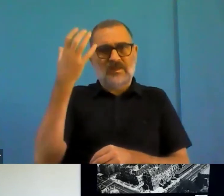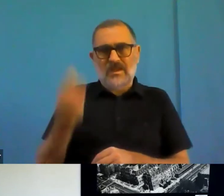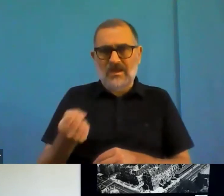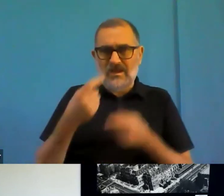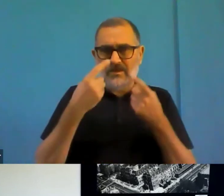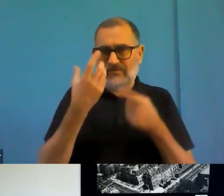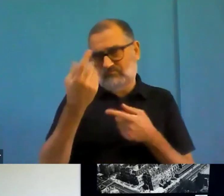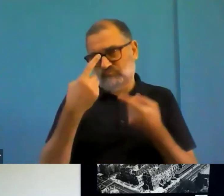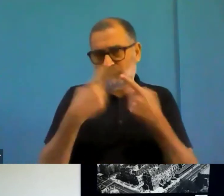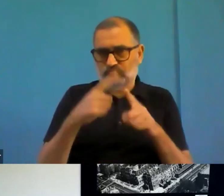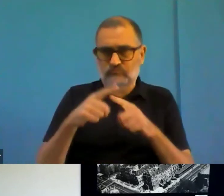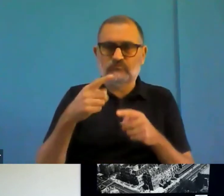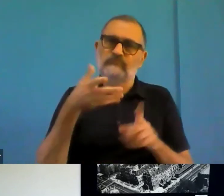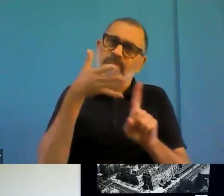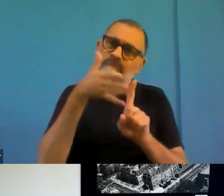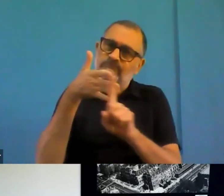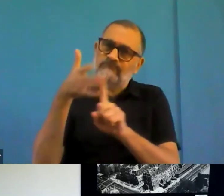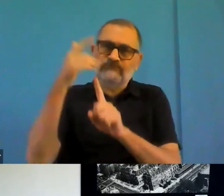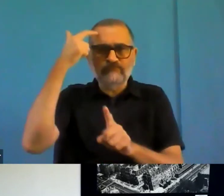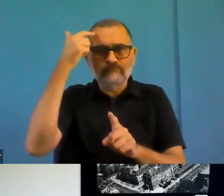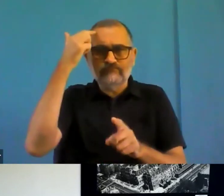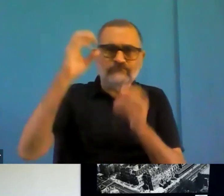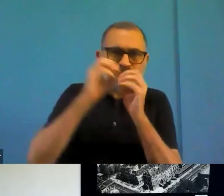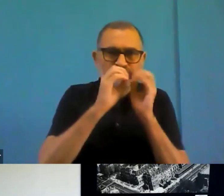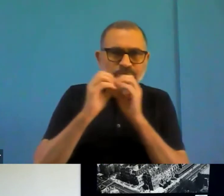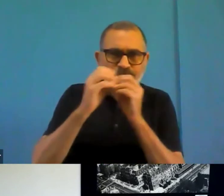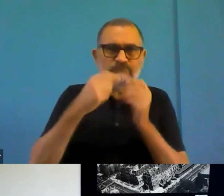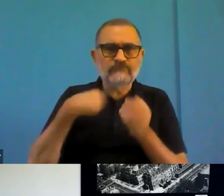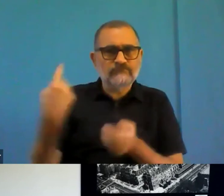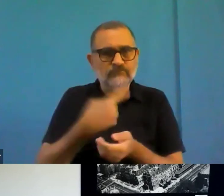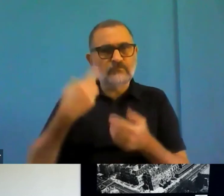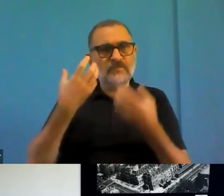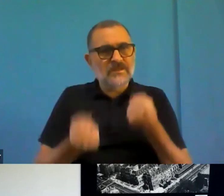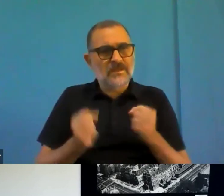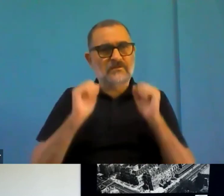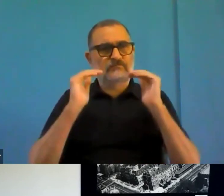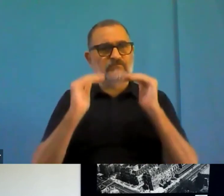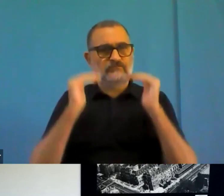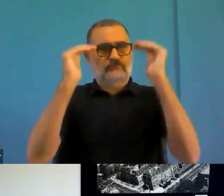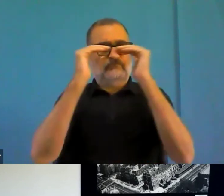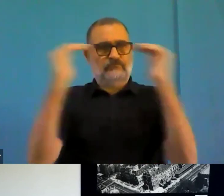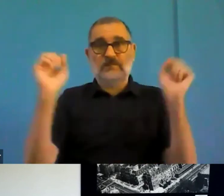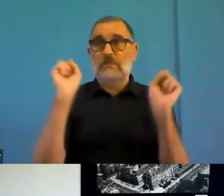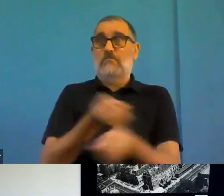But the finance part I think that is that's politically a little bit tricky, but what do you say to you?